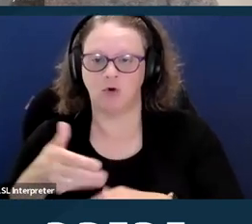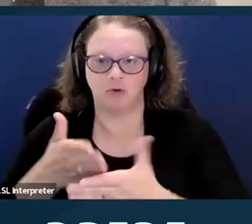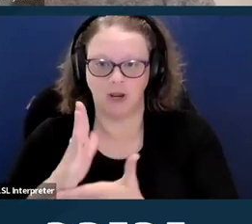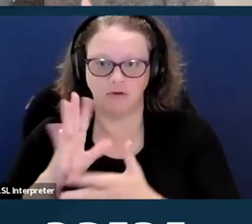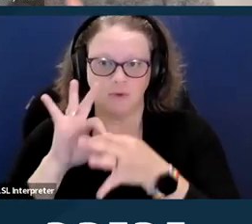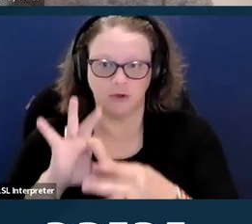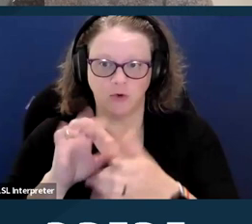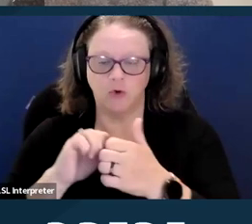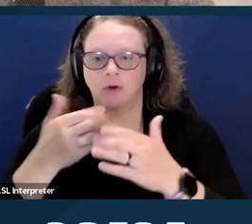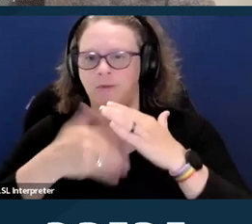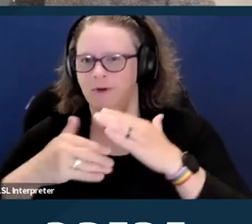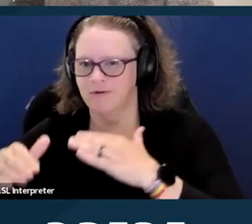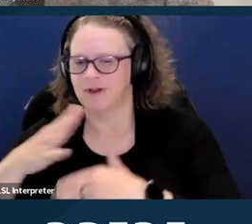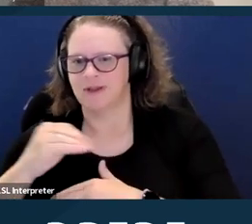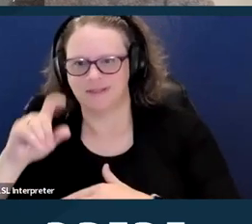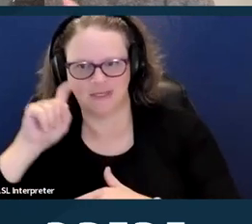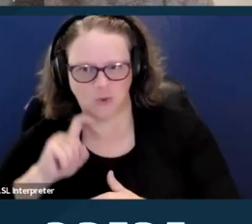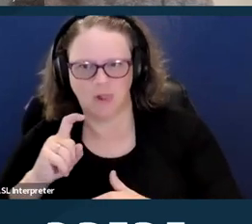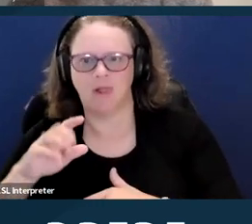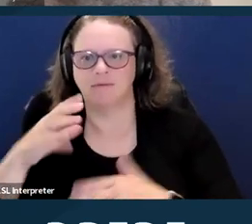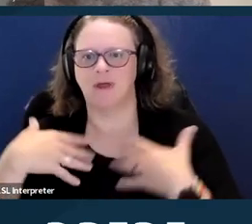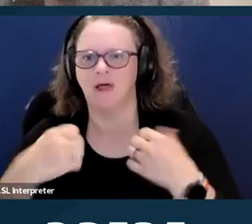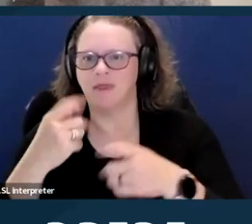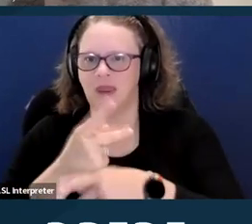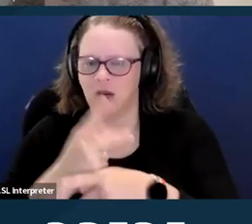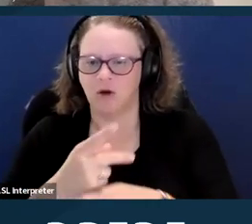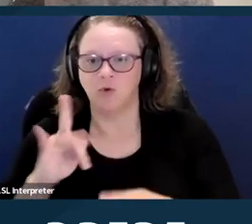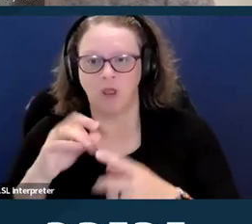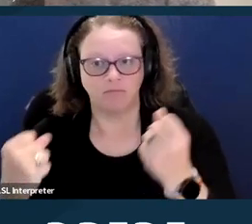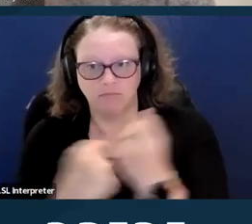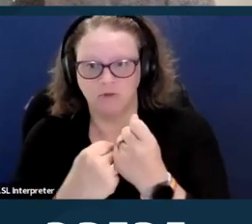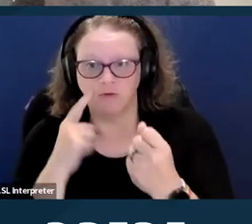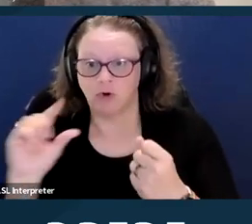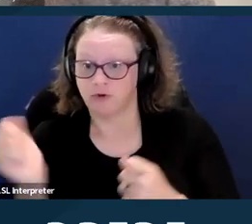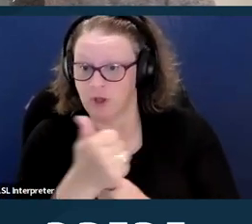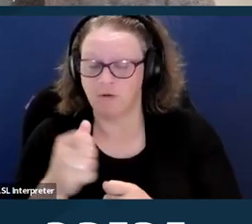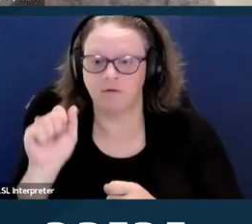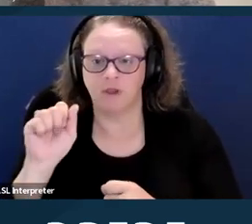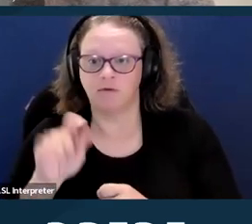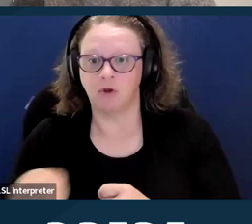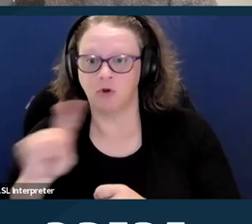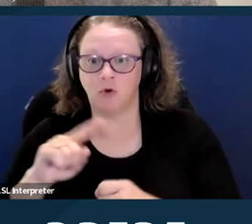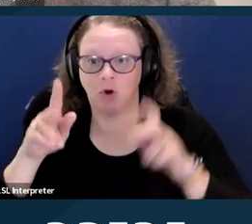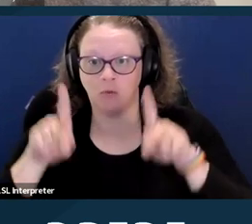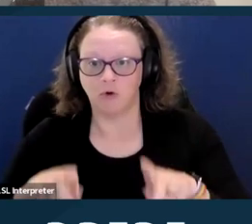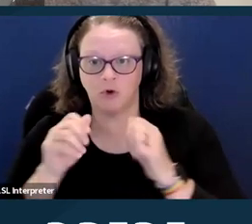So you can either advocate for yourself if you are a person with a disability when you're seeking this care,